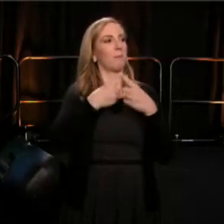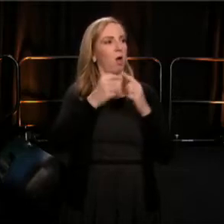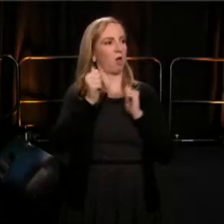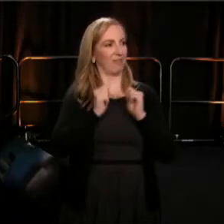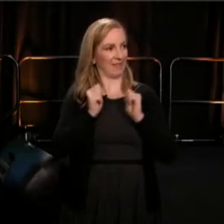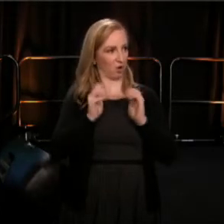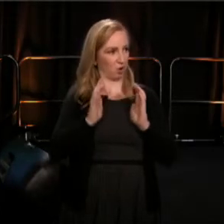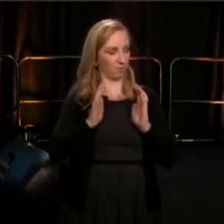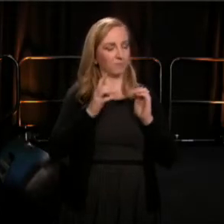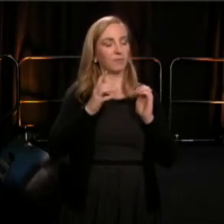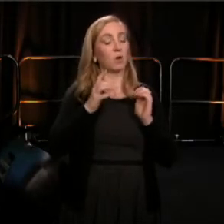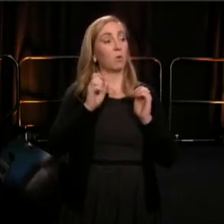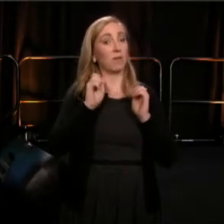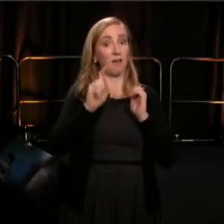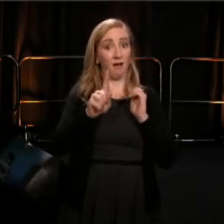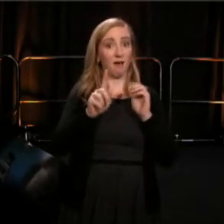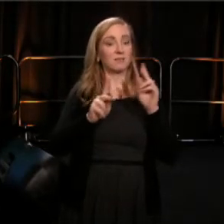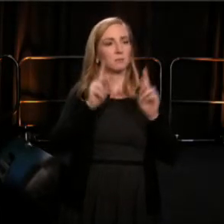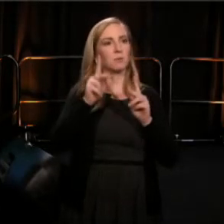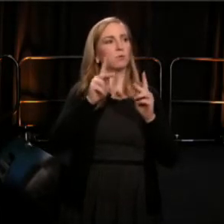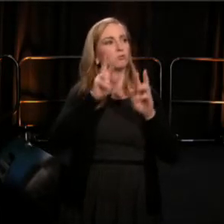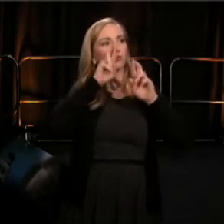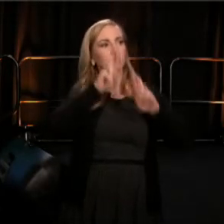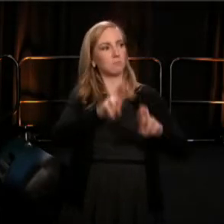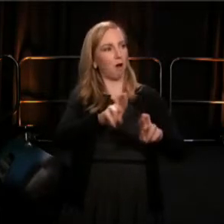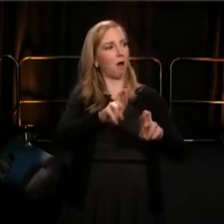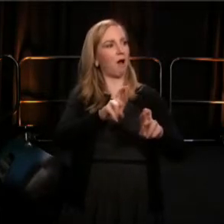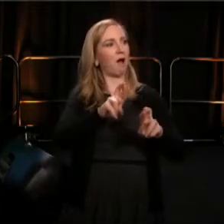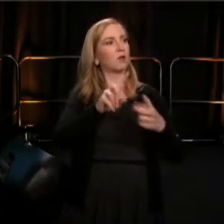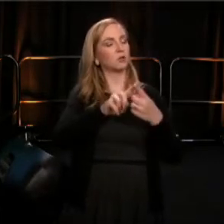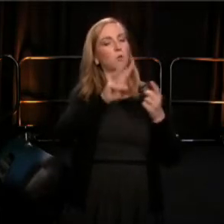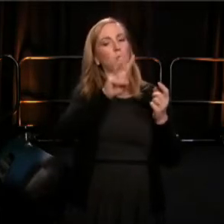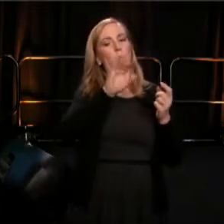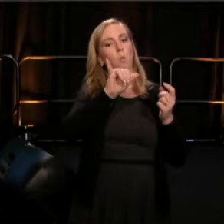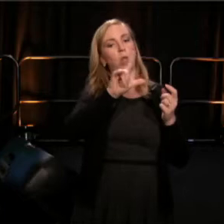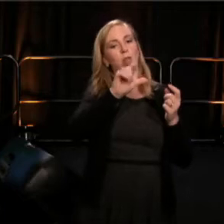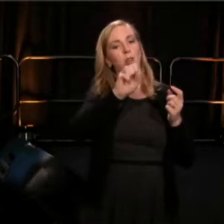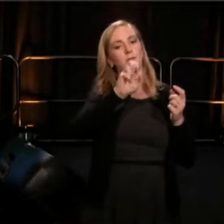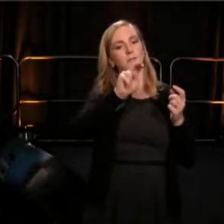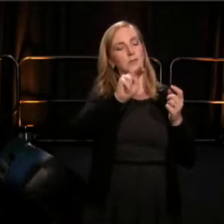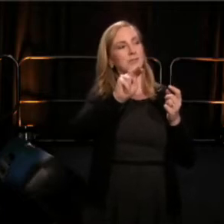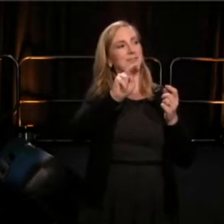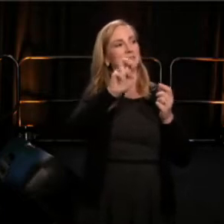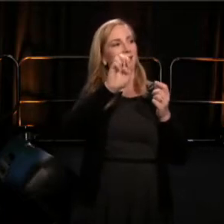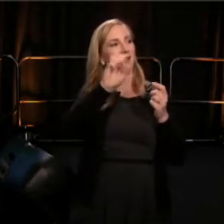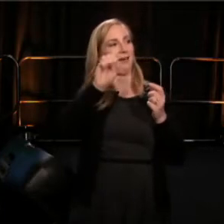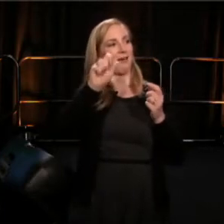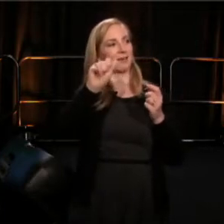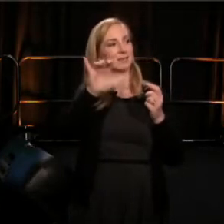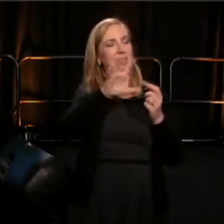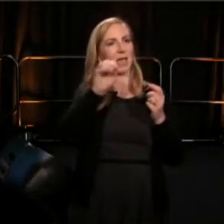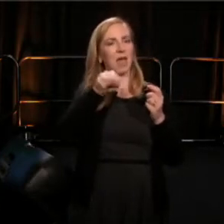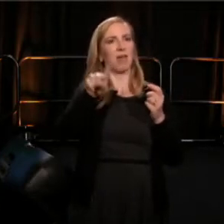to respond to Wilson's essay, and their own take on the ground beneath us now.